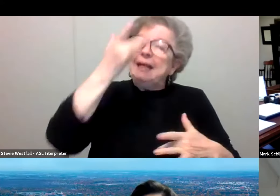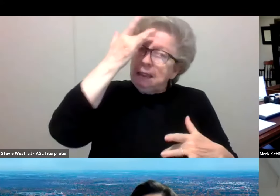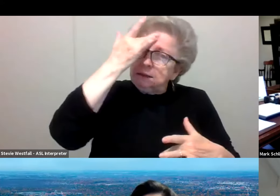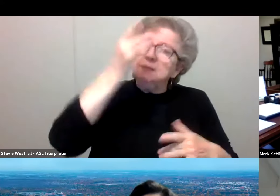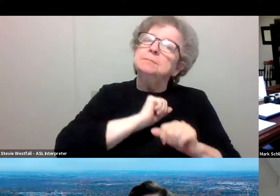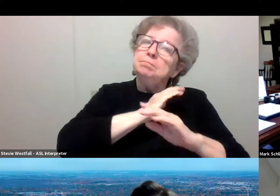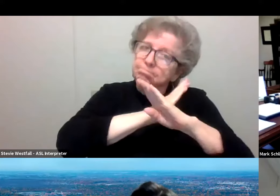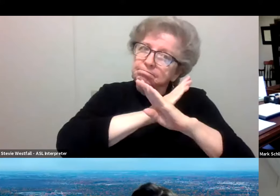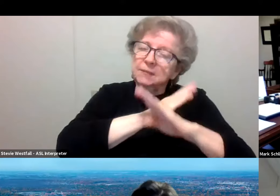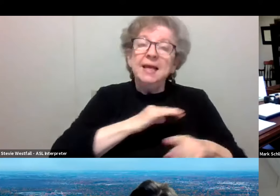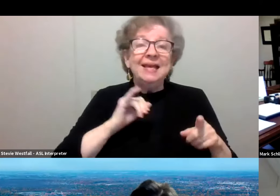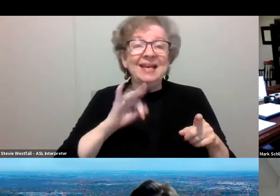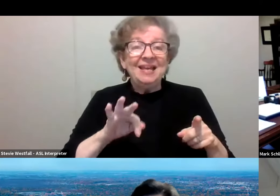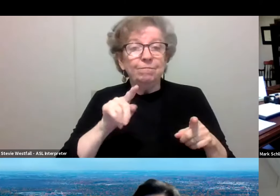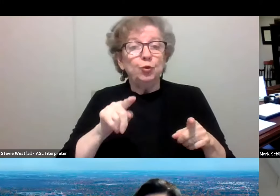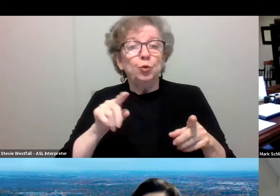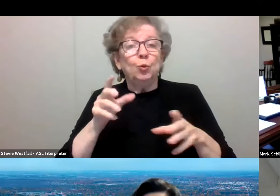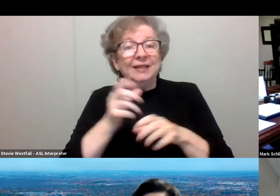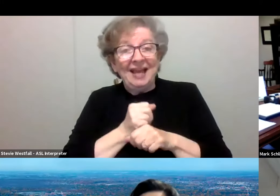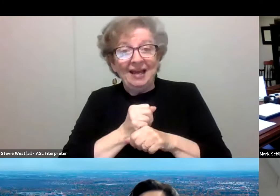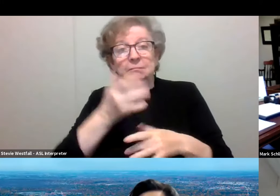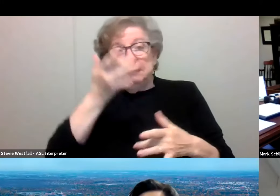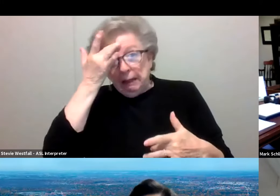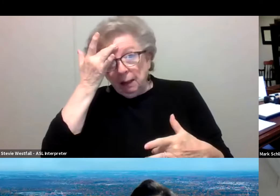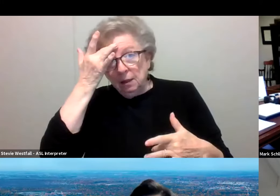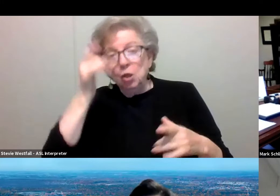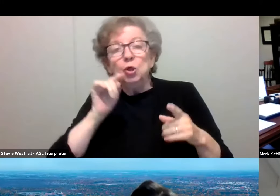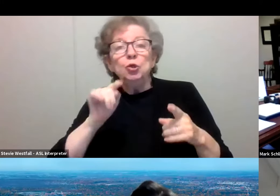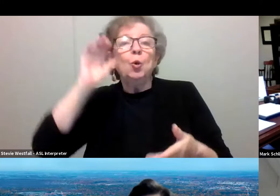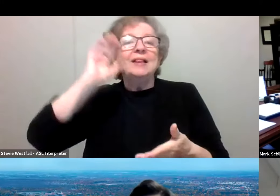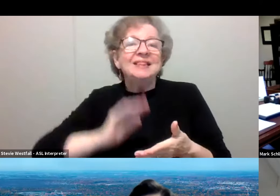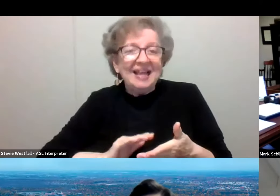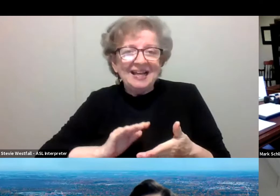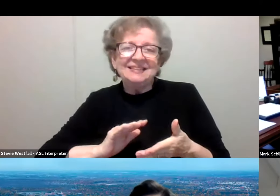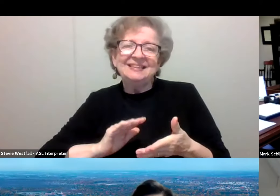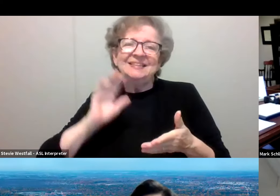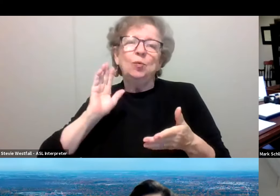and you become infected or ill, that you are less likely to spread to other vaccinated people.